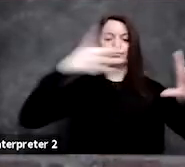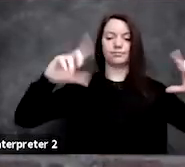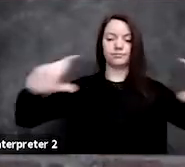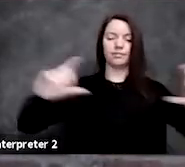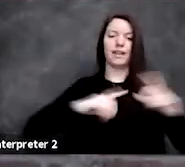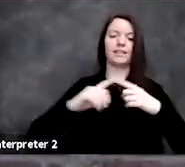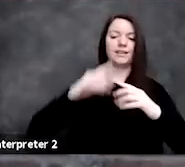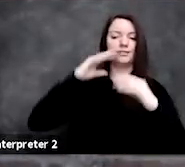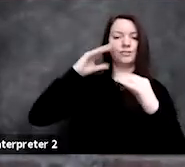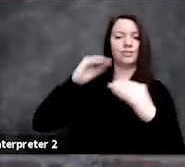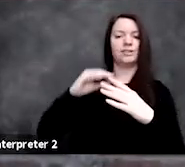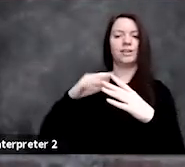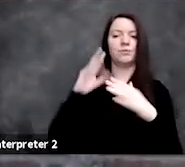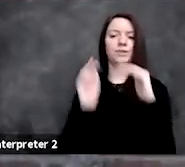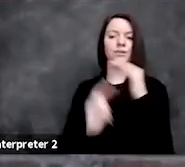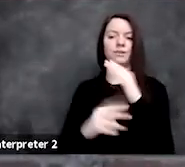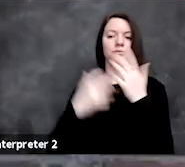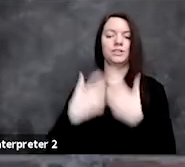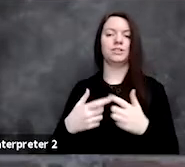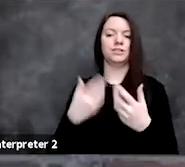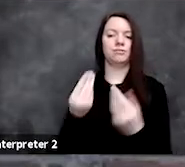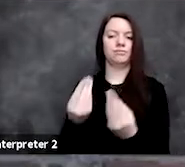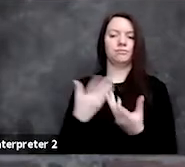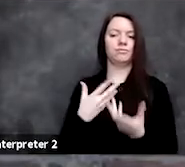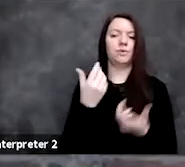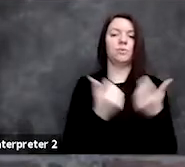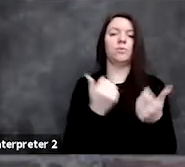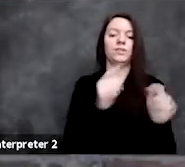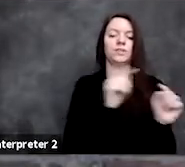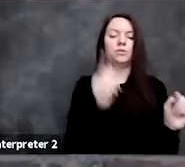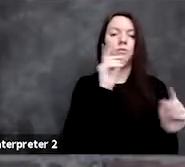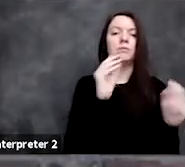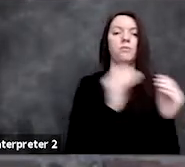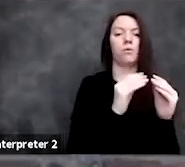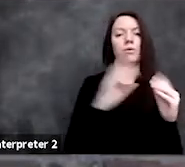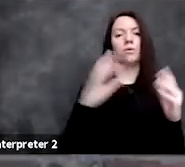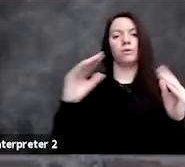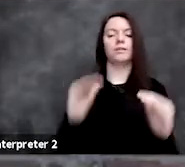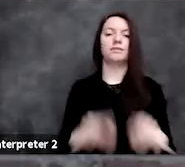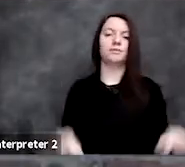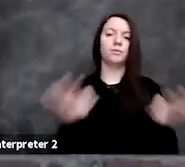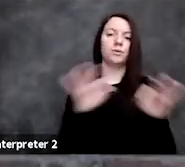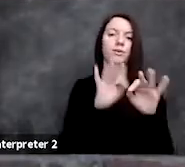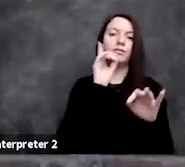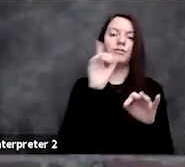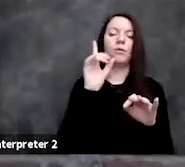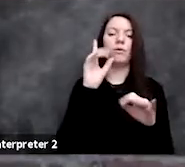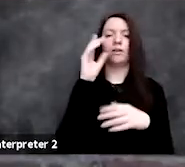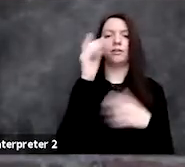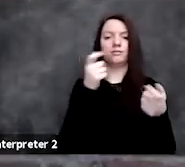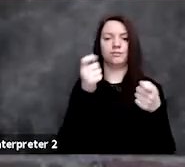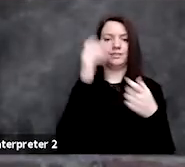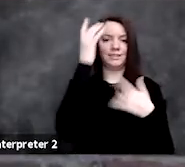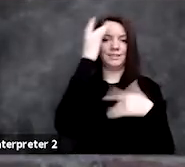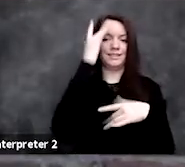that will start to give us a sense of which types of genes are more and less important for this disease on the basis only of the genetic signal?